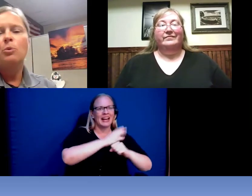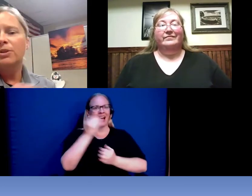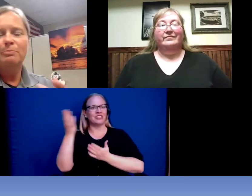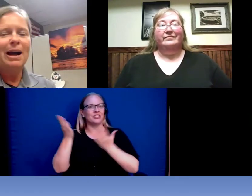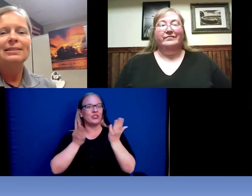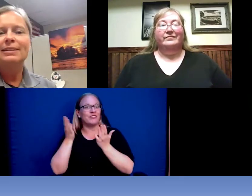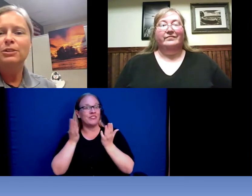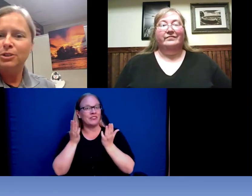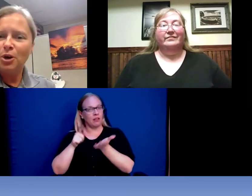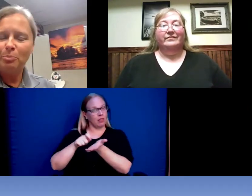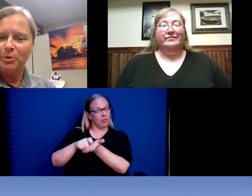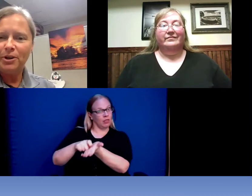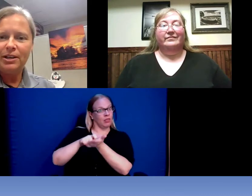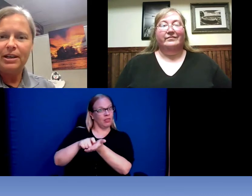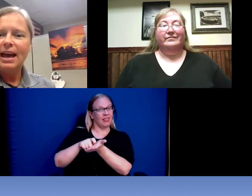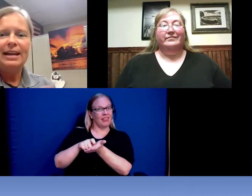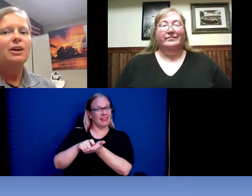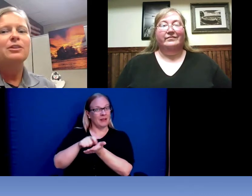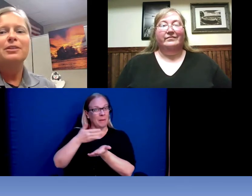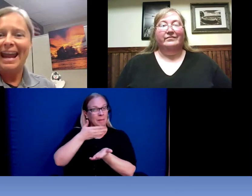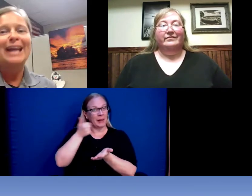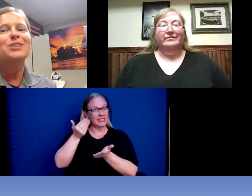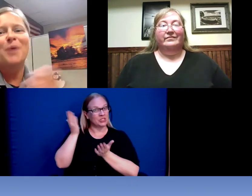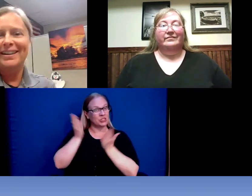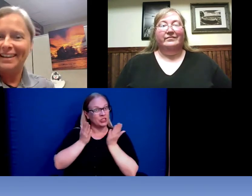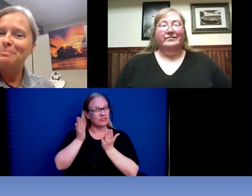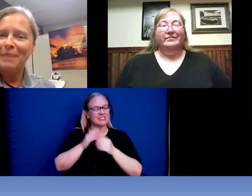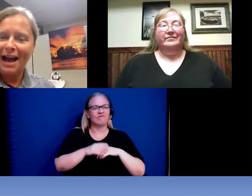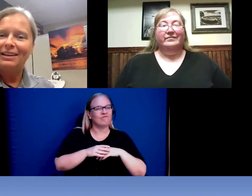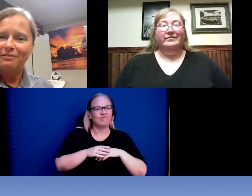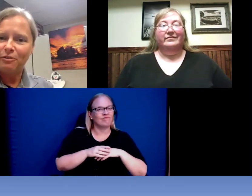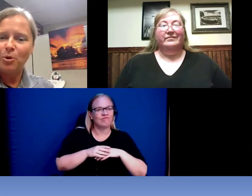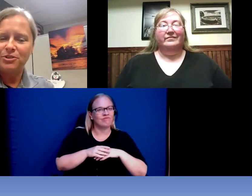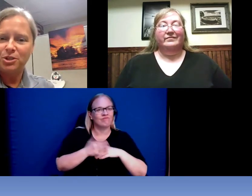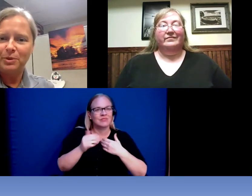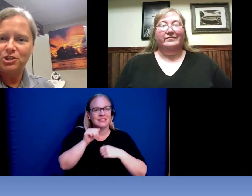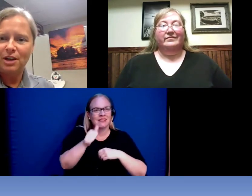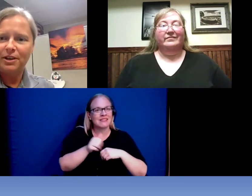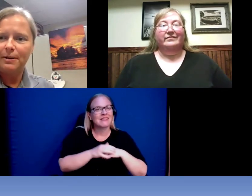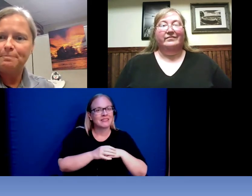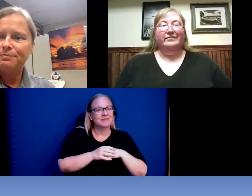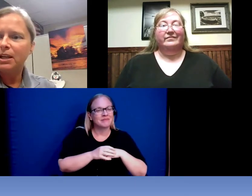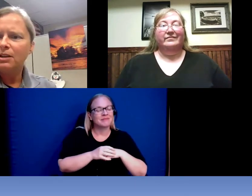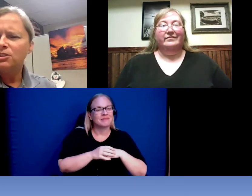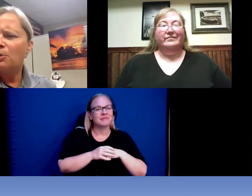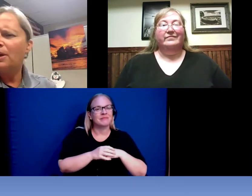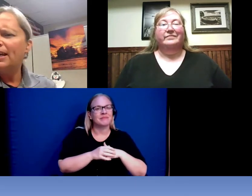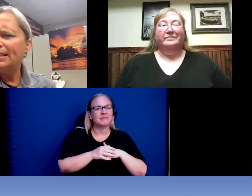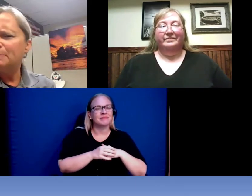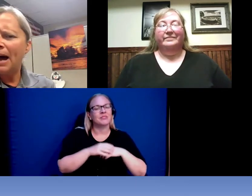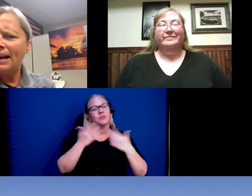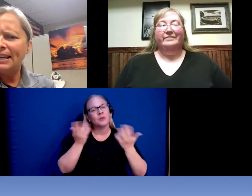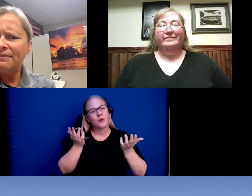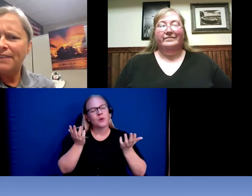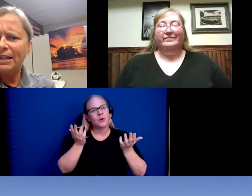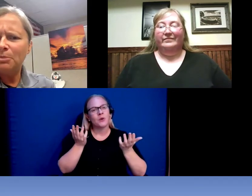with my little notebook and our handwriting back and forth to each other . So, is Bonnie available